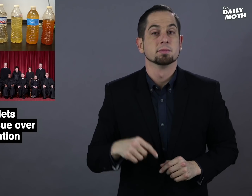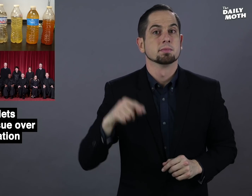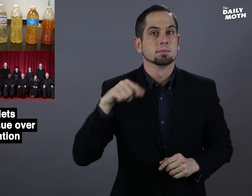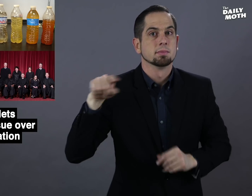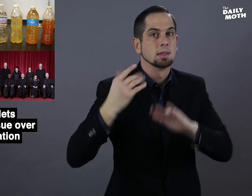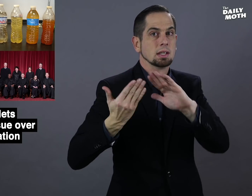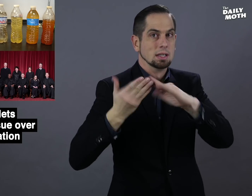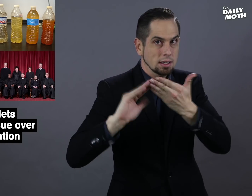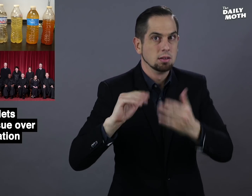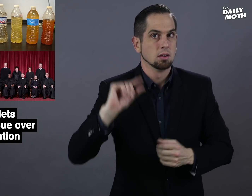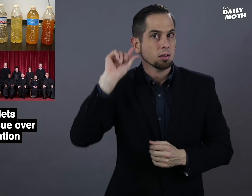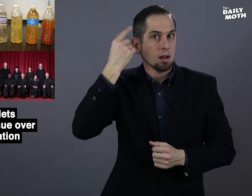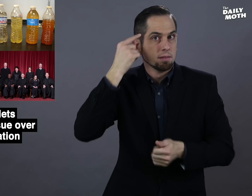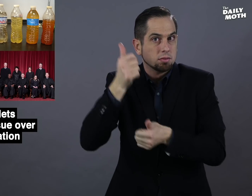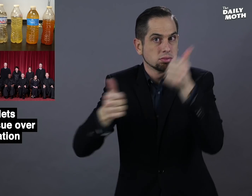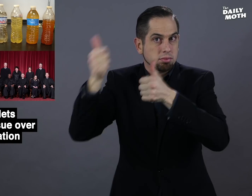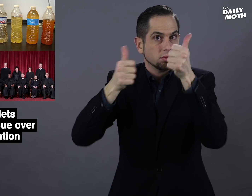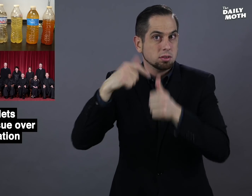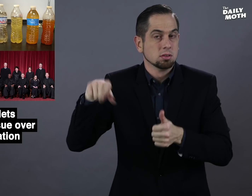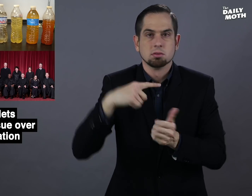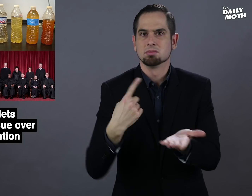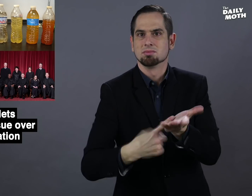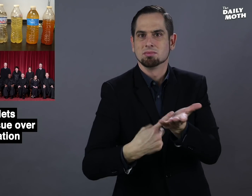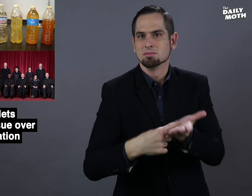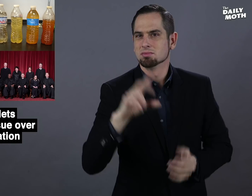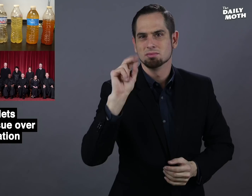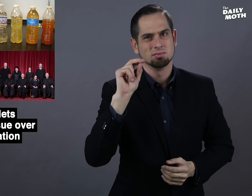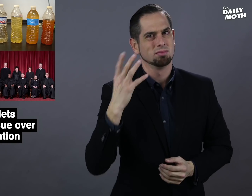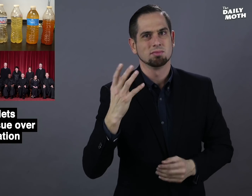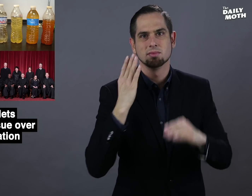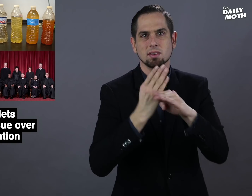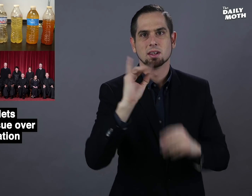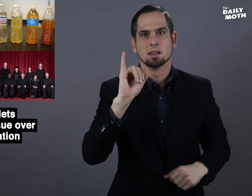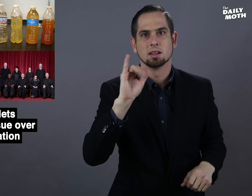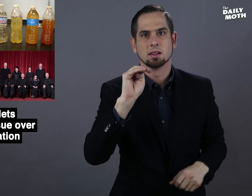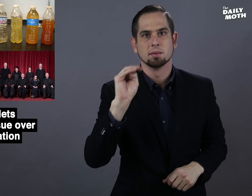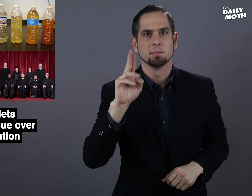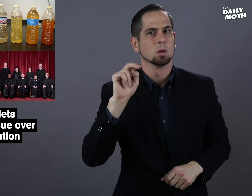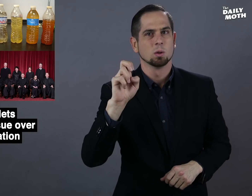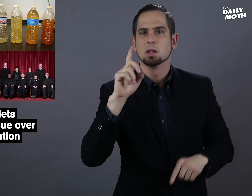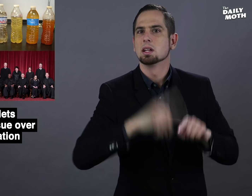City and government officials argued that they were immune